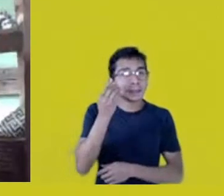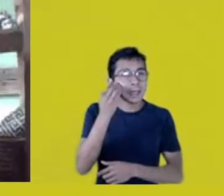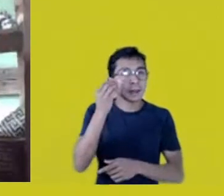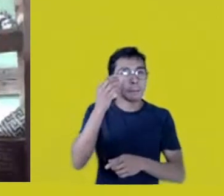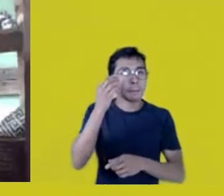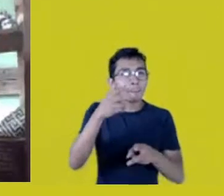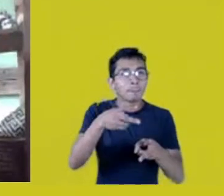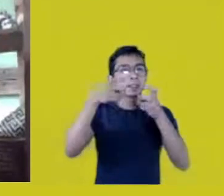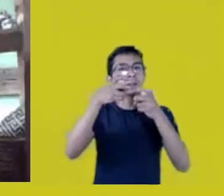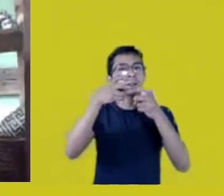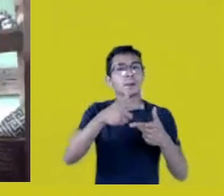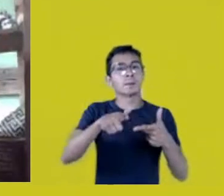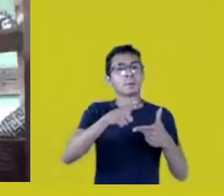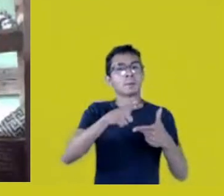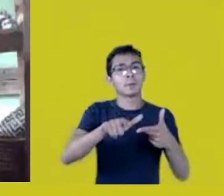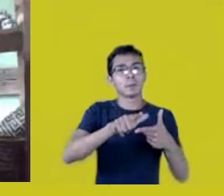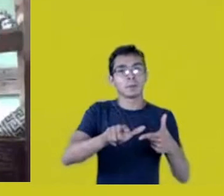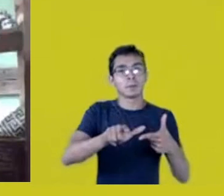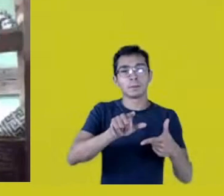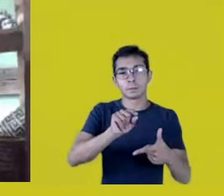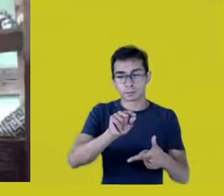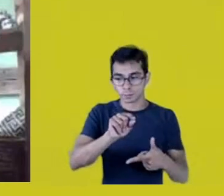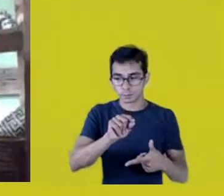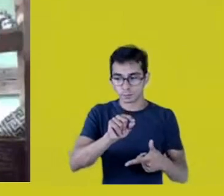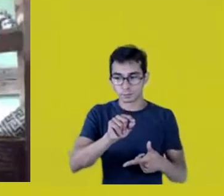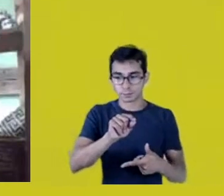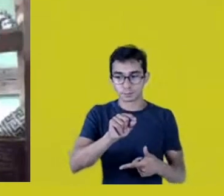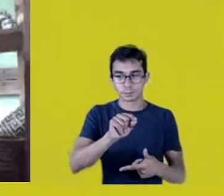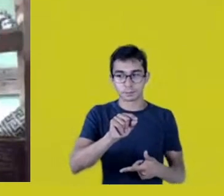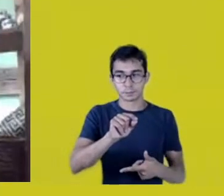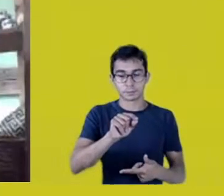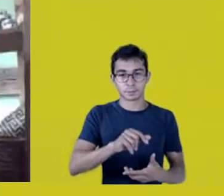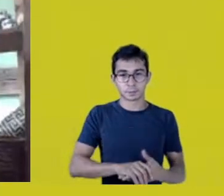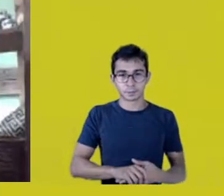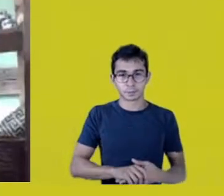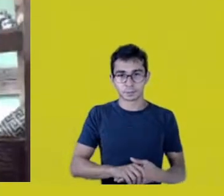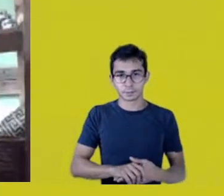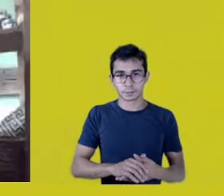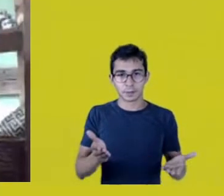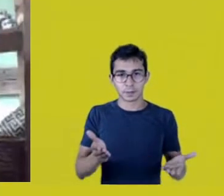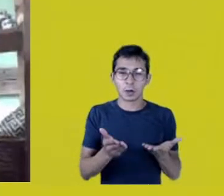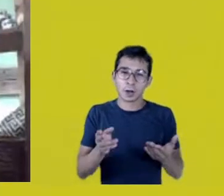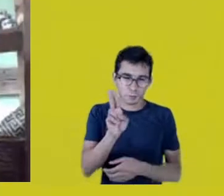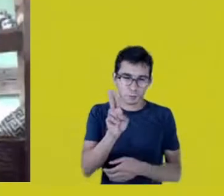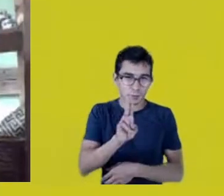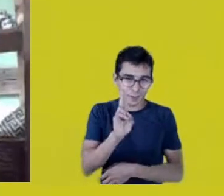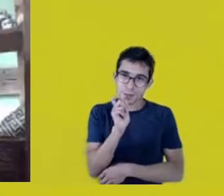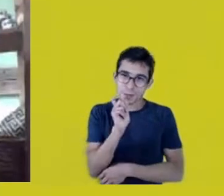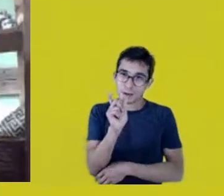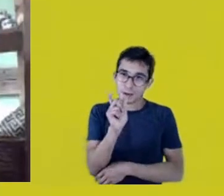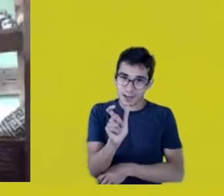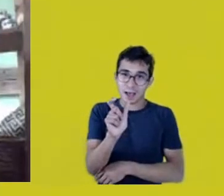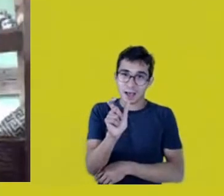is to what extent - and here I’ll use a term you’re using all the time -